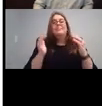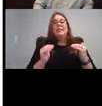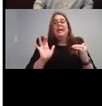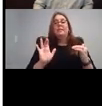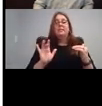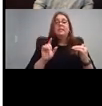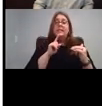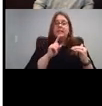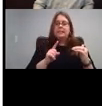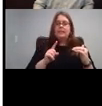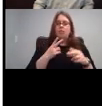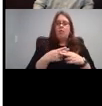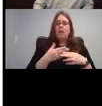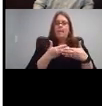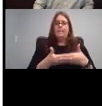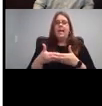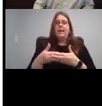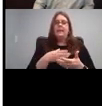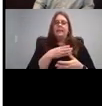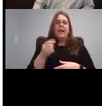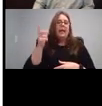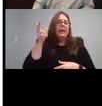This is called babies in hearing loss and interactive, an